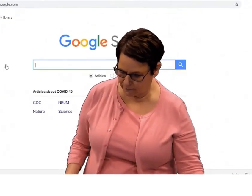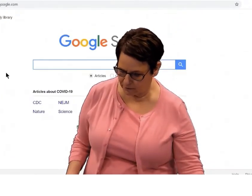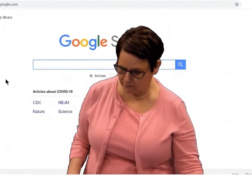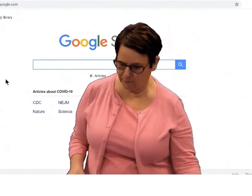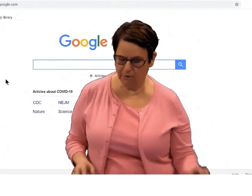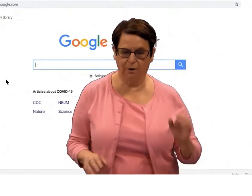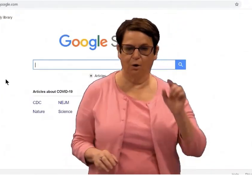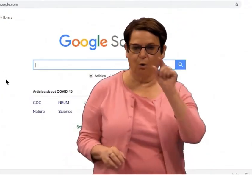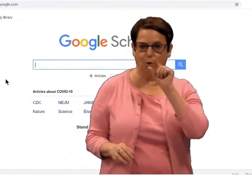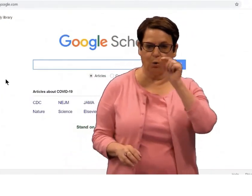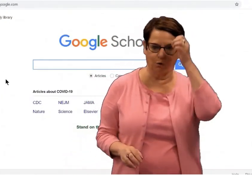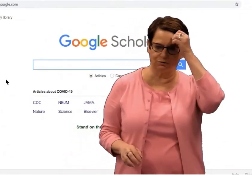Let us go to Google Scholar.